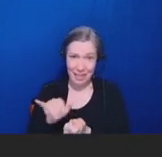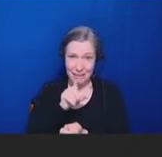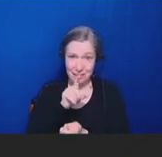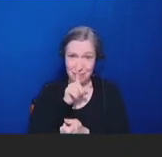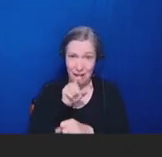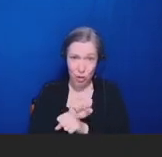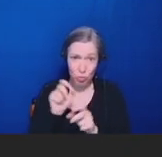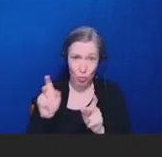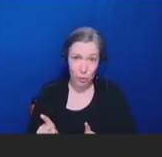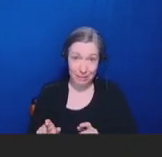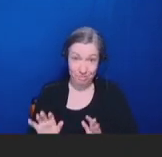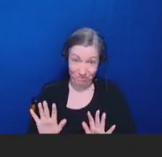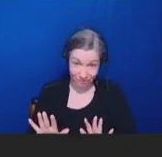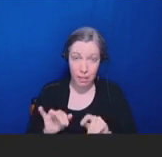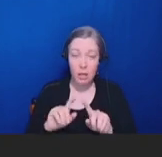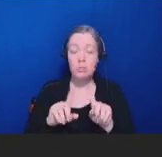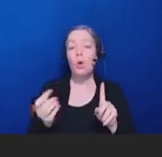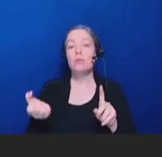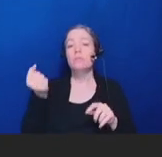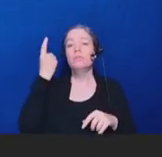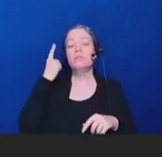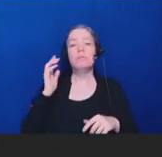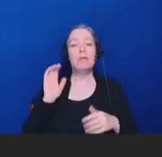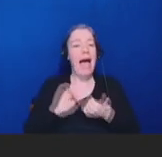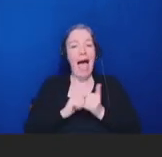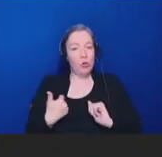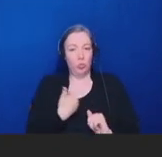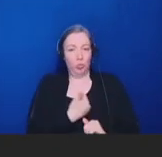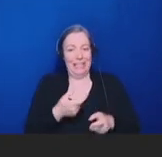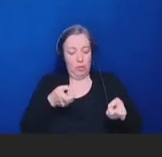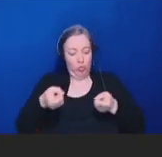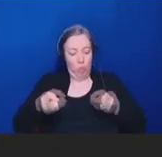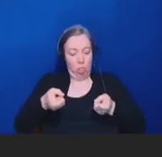Ultimately, what is within our control is the quality of the independent scientific